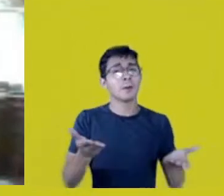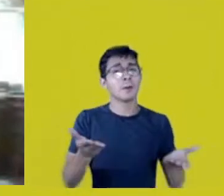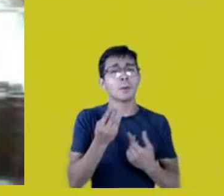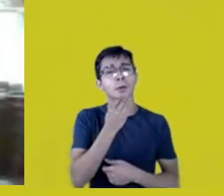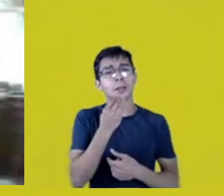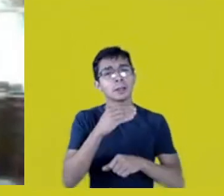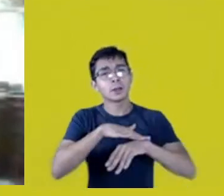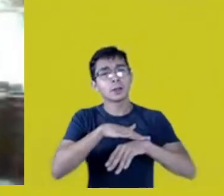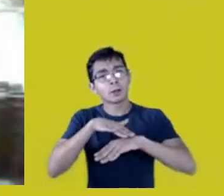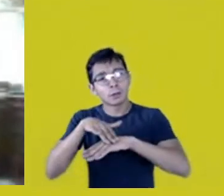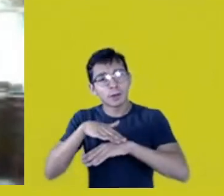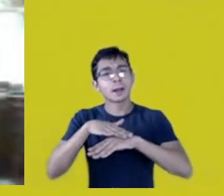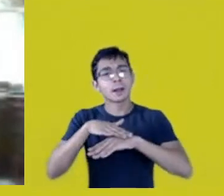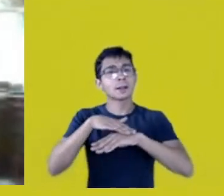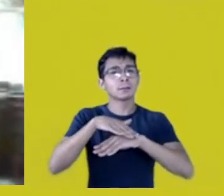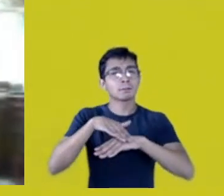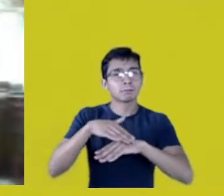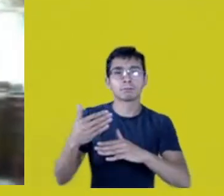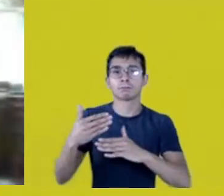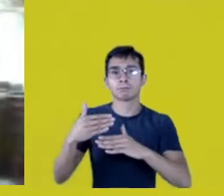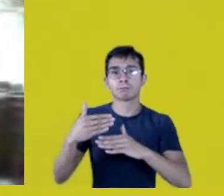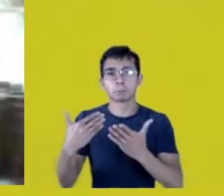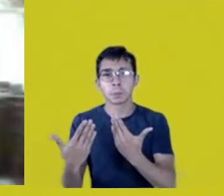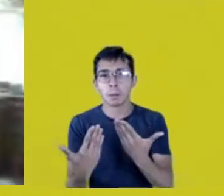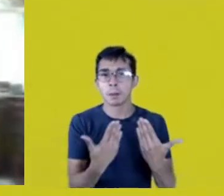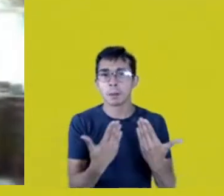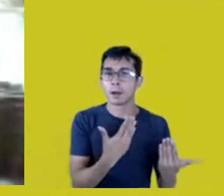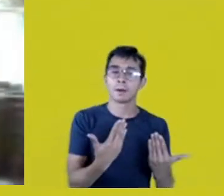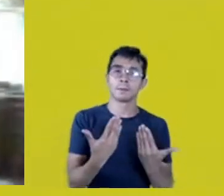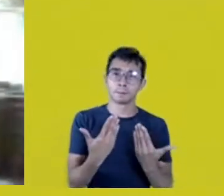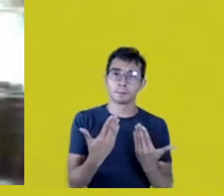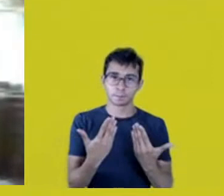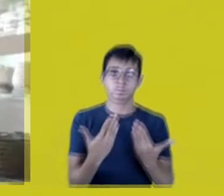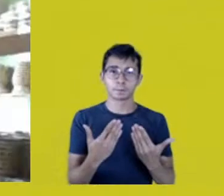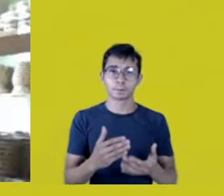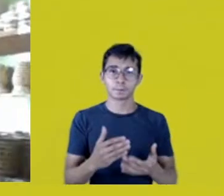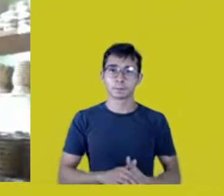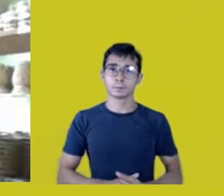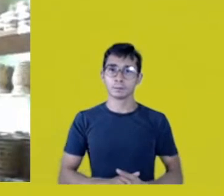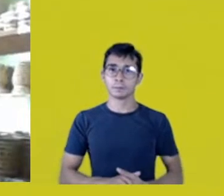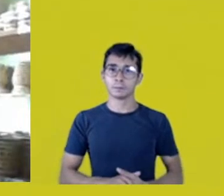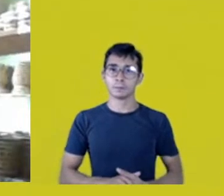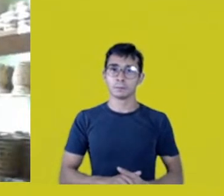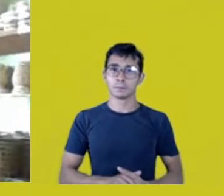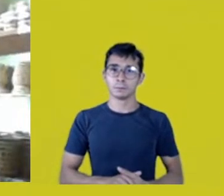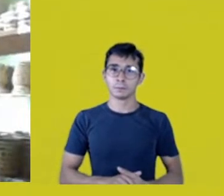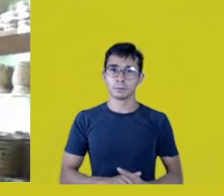is about talking. I’m talking here on behalf of my cousins